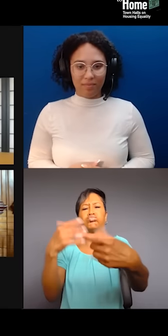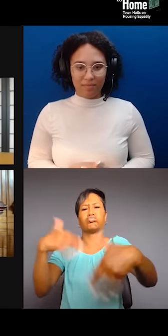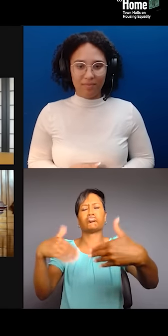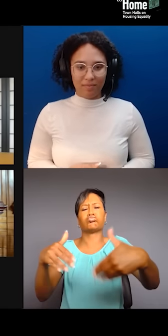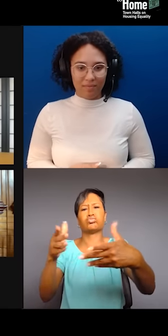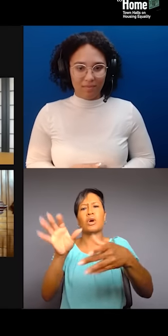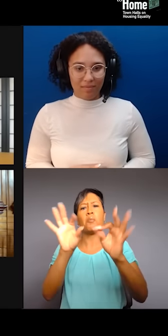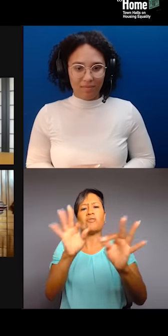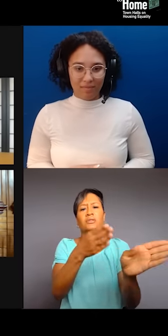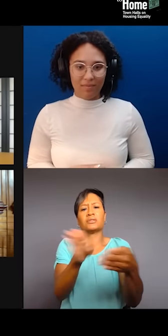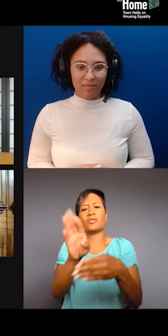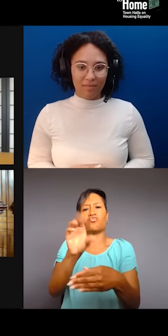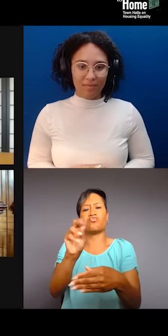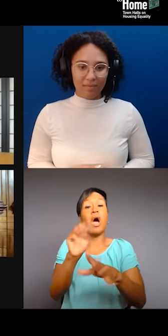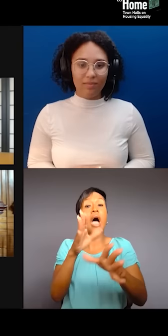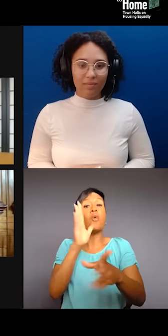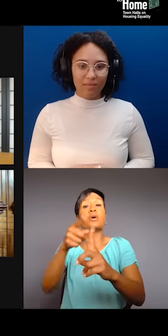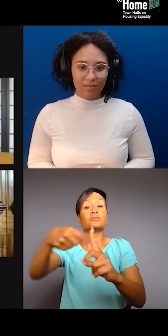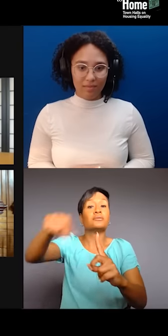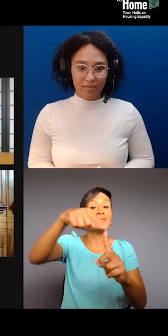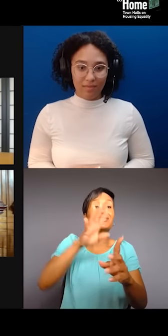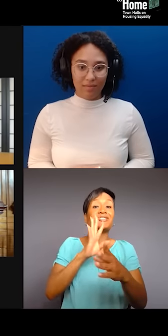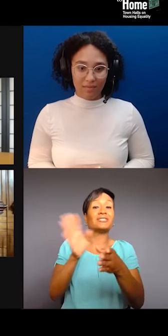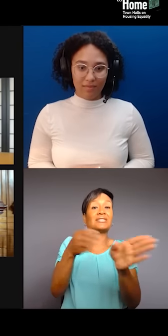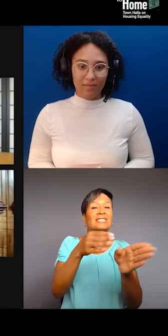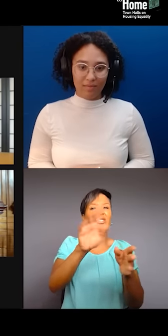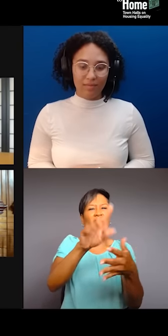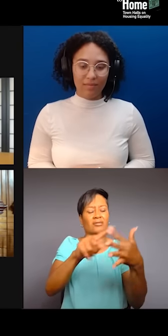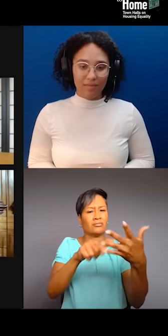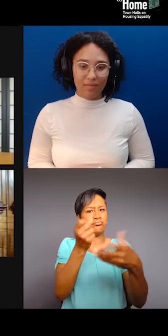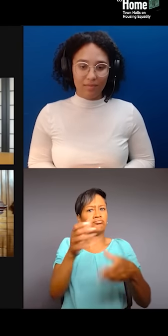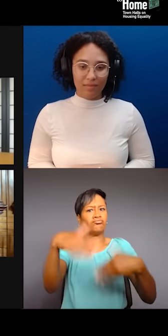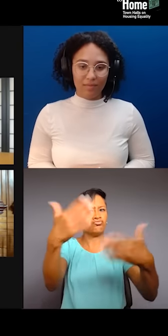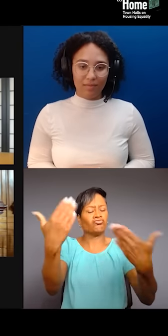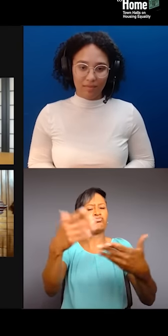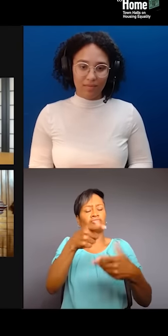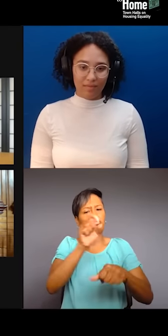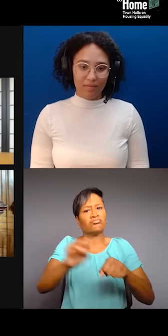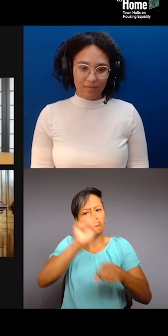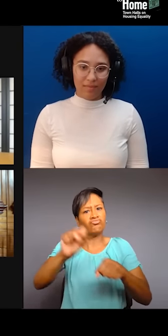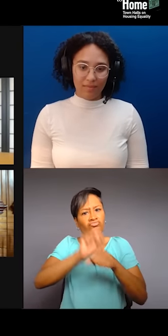I just wanna say we're gonna come back around to a couple of things that you brought up about the work that you all are doing and why you're doing it.